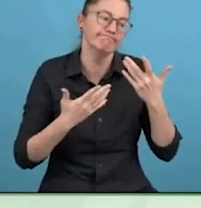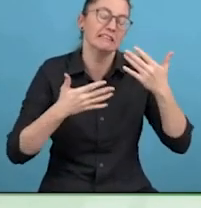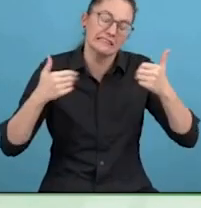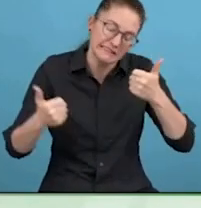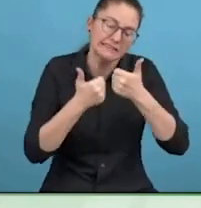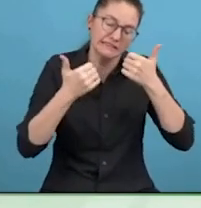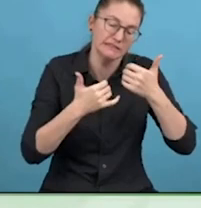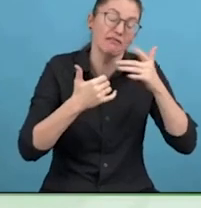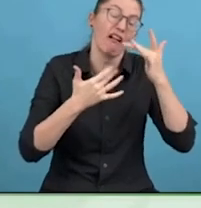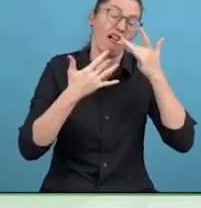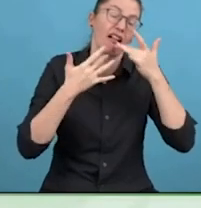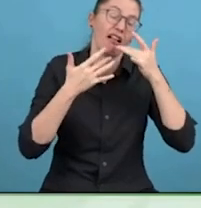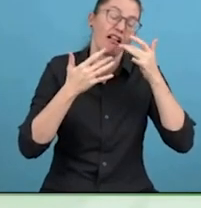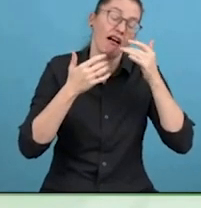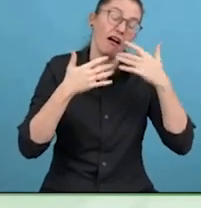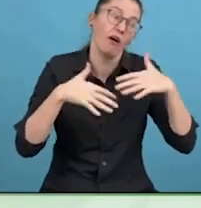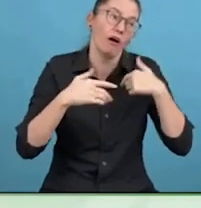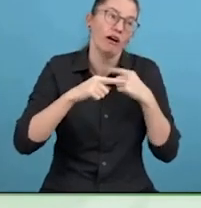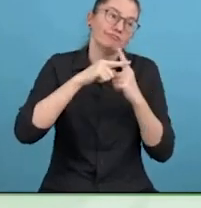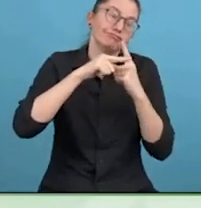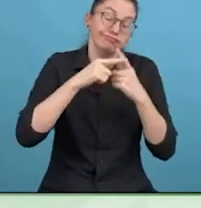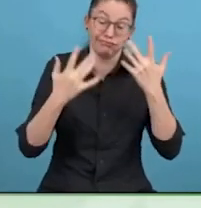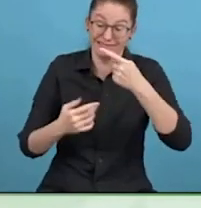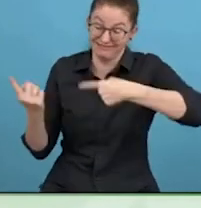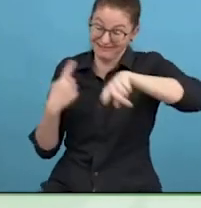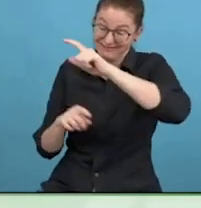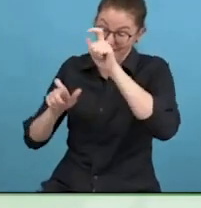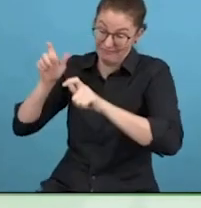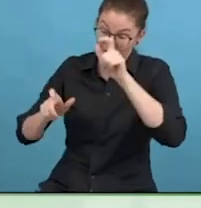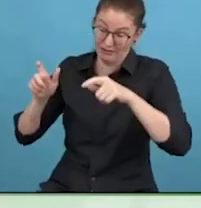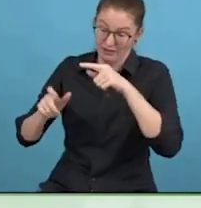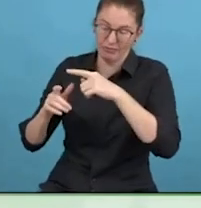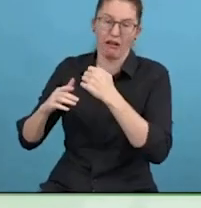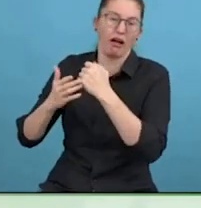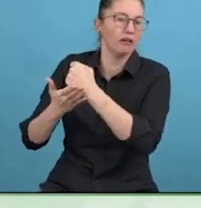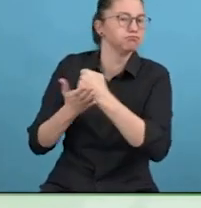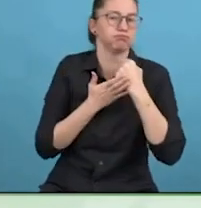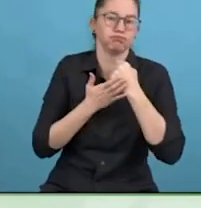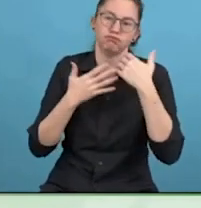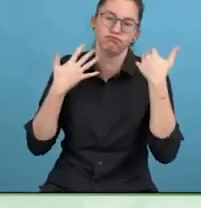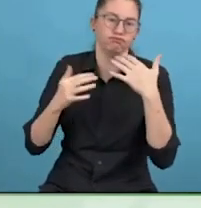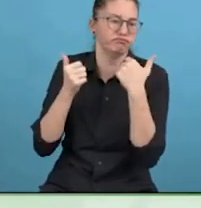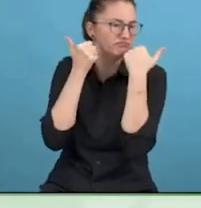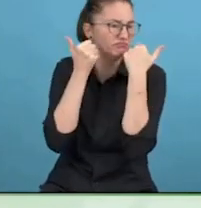really, across the globe, what does society governments, companies,